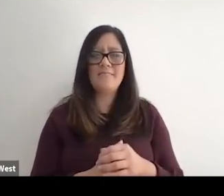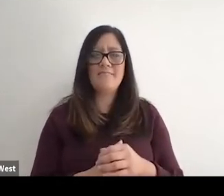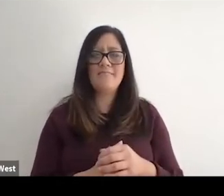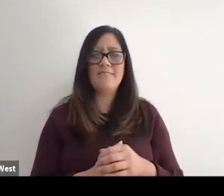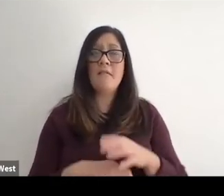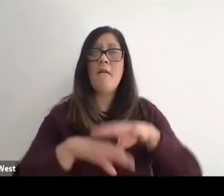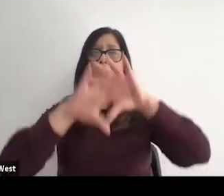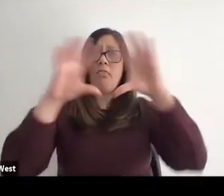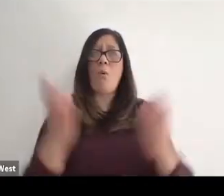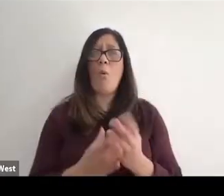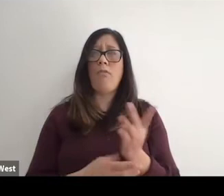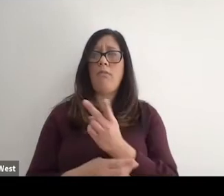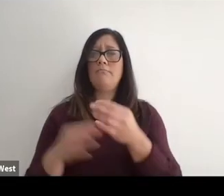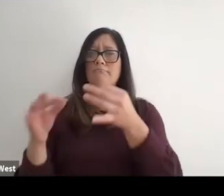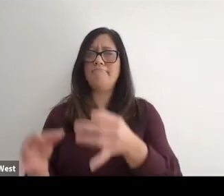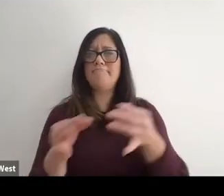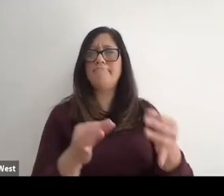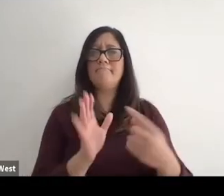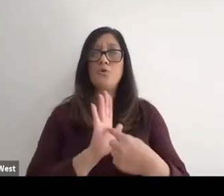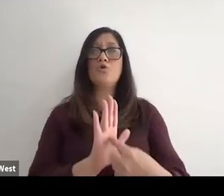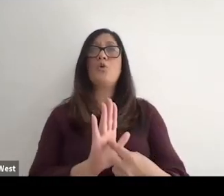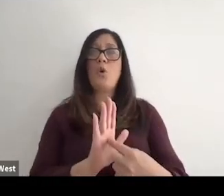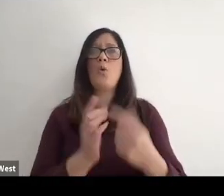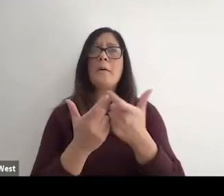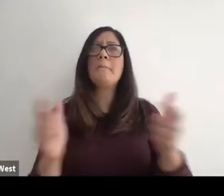I'd say on the whole that those two decisions are really indicative of